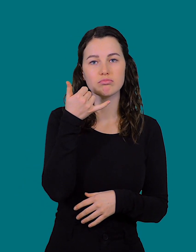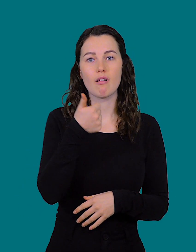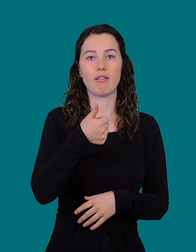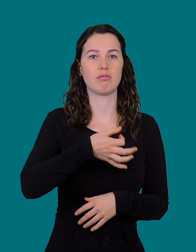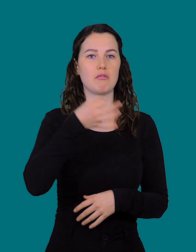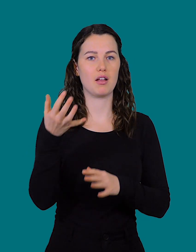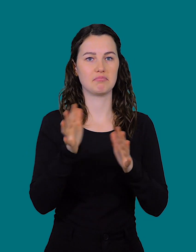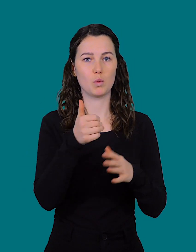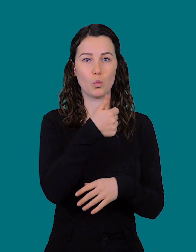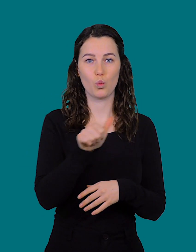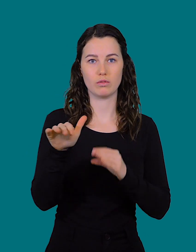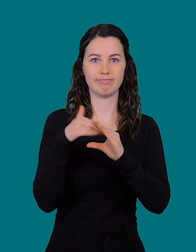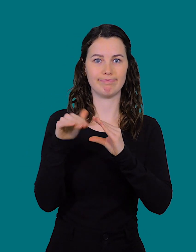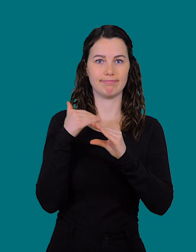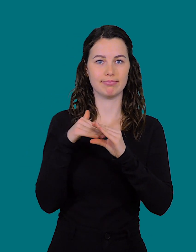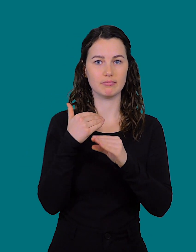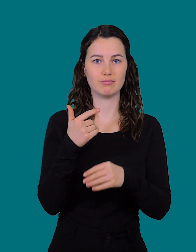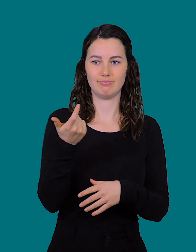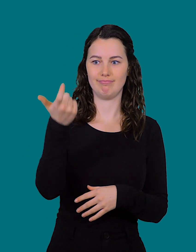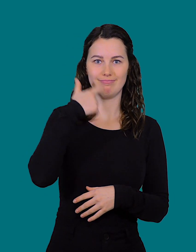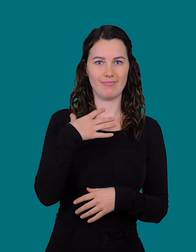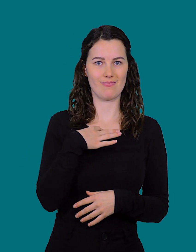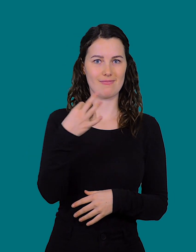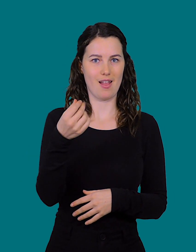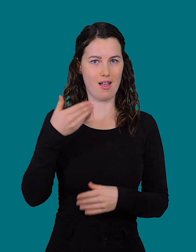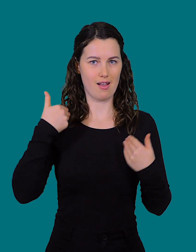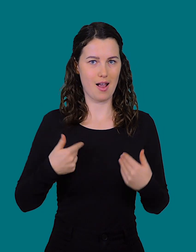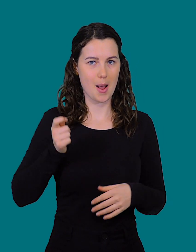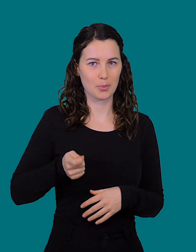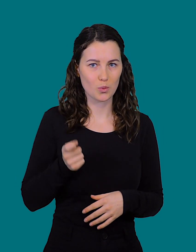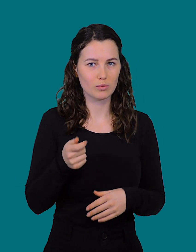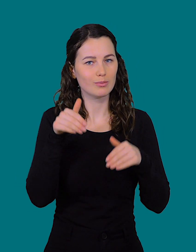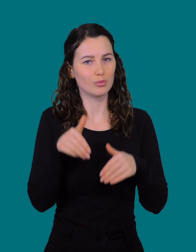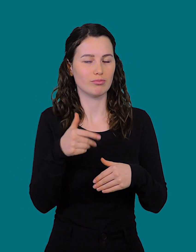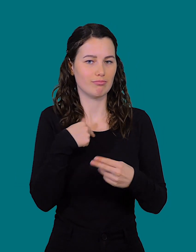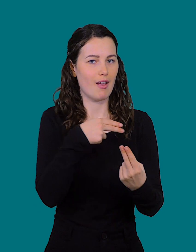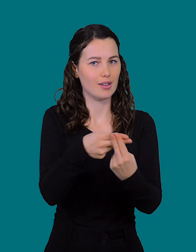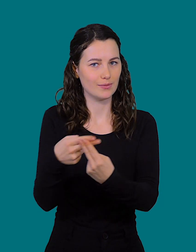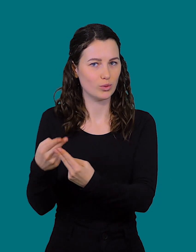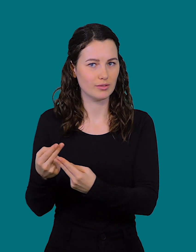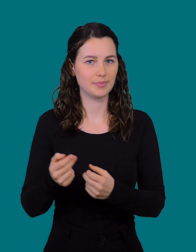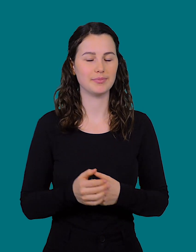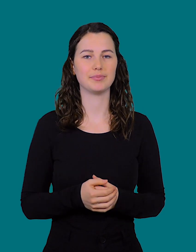and receive up to 100 messages a day. Of course, every deputies' task is to answer to people.